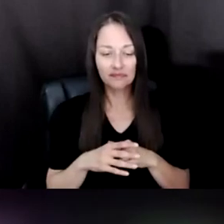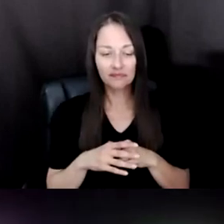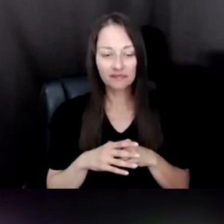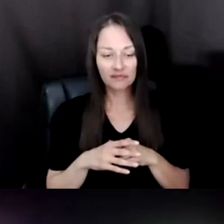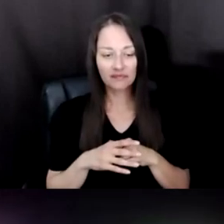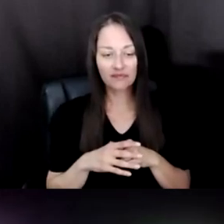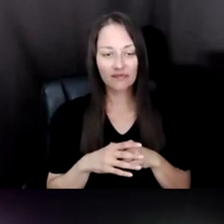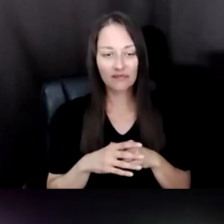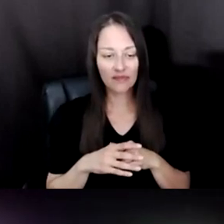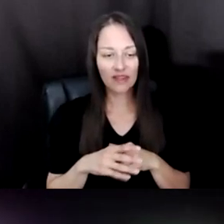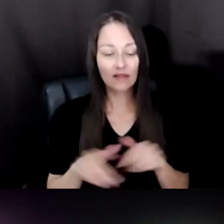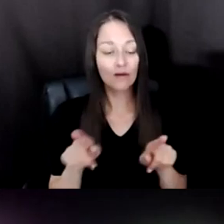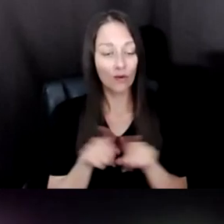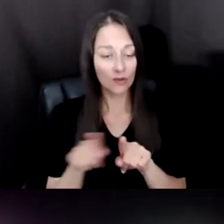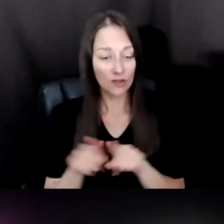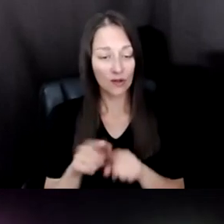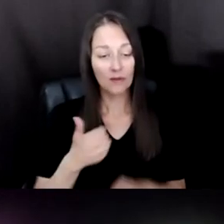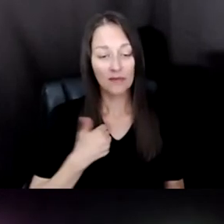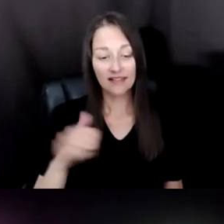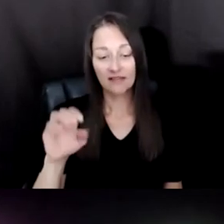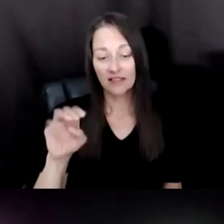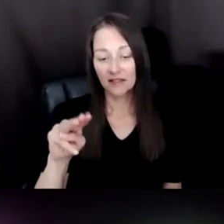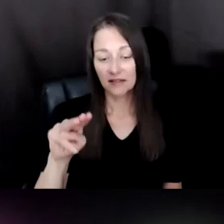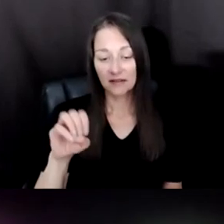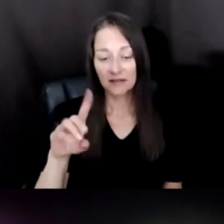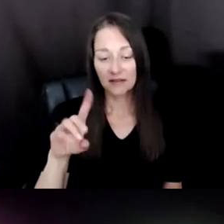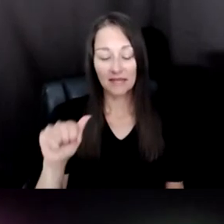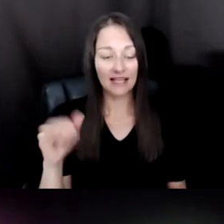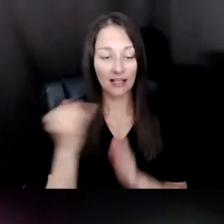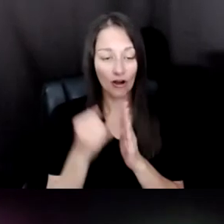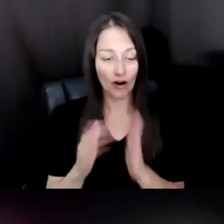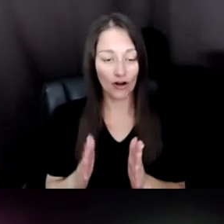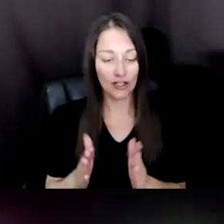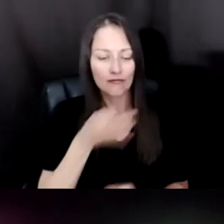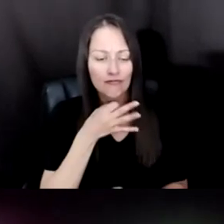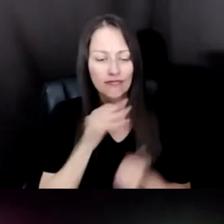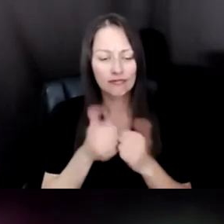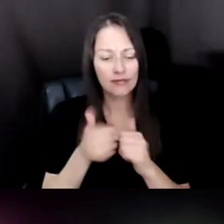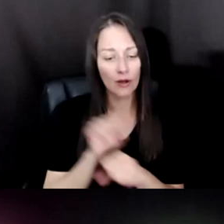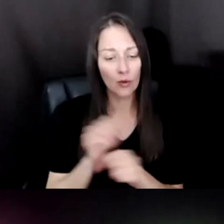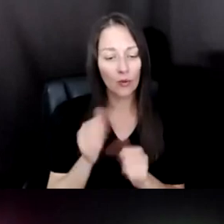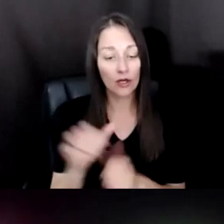A MEDIA ARTIST I WAS TRYING TO LEARN HOW TO WORK WITH AI AND I WAS KIND OF ALONE FOR A WHILE,